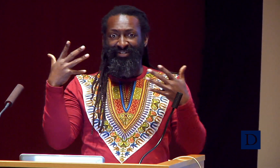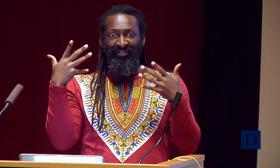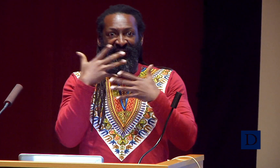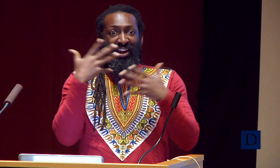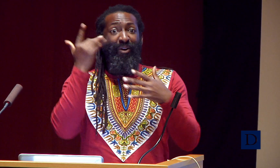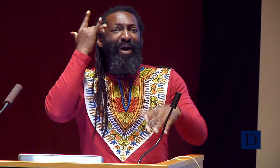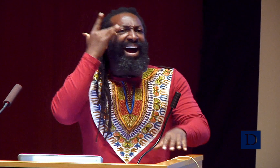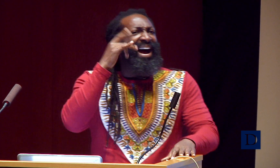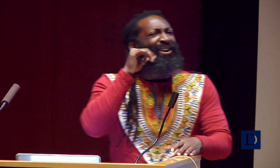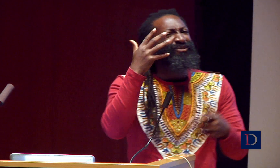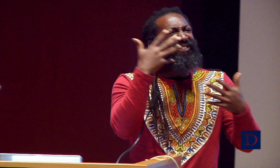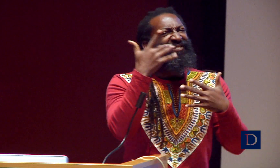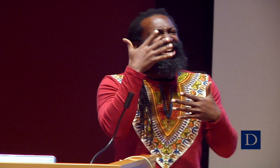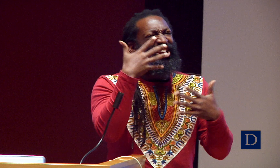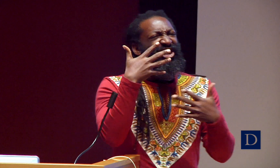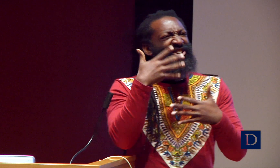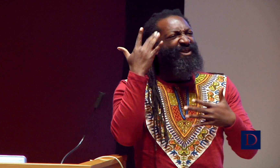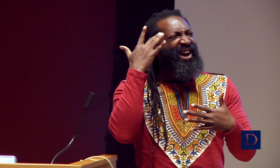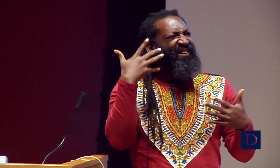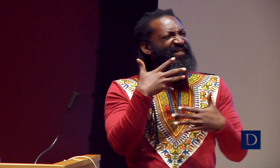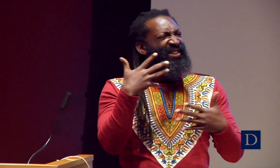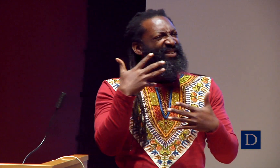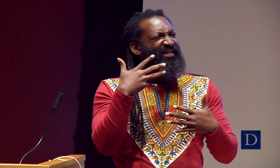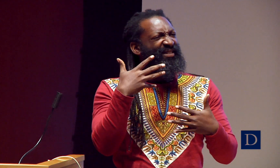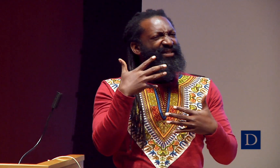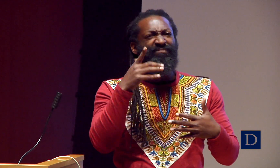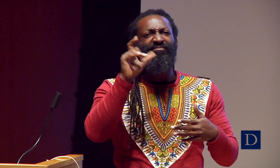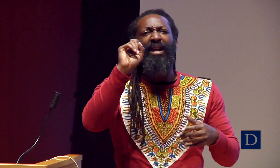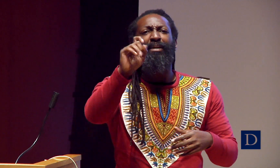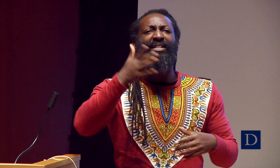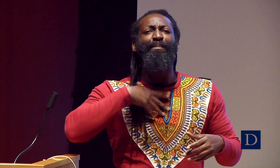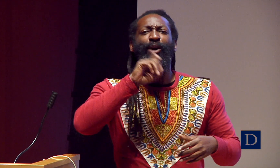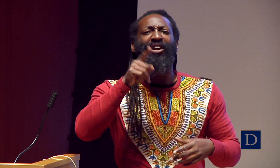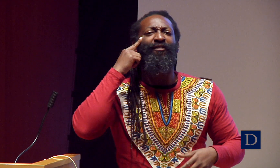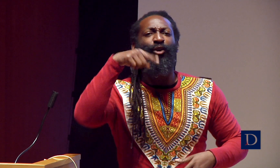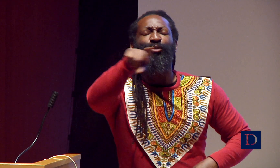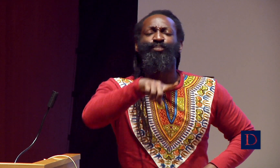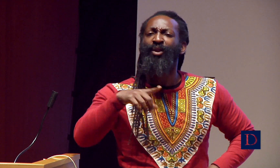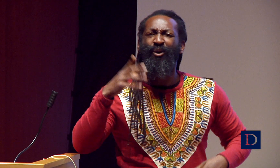But honestly, as a minority, I had a fear. But why was I afraid?